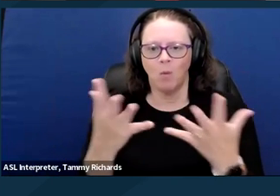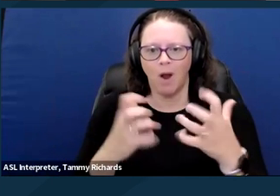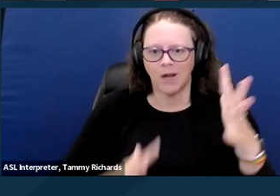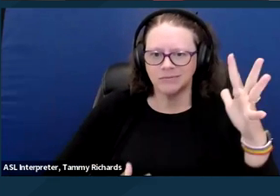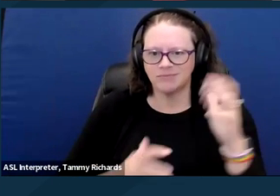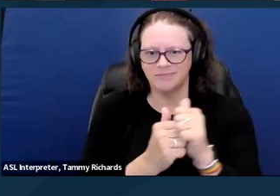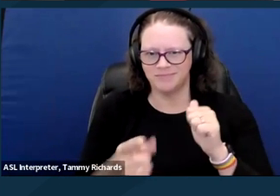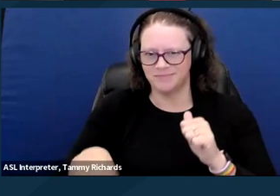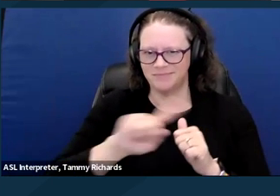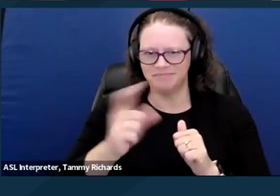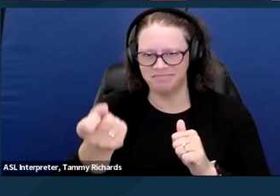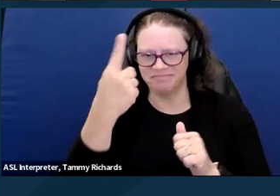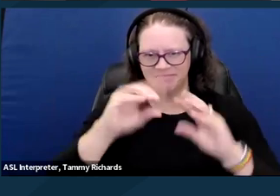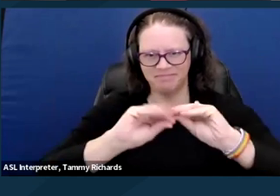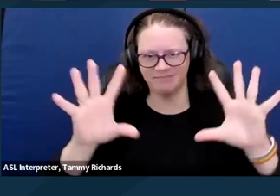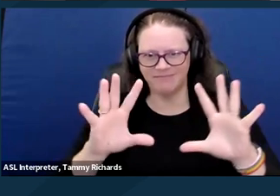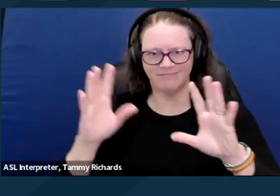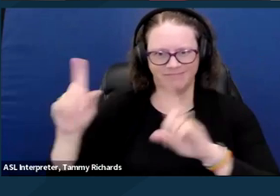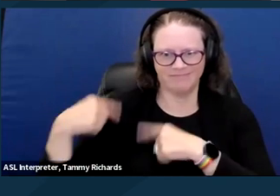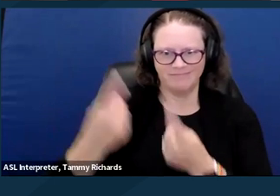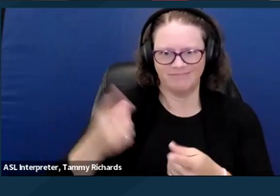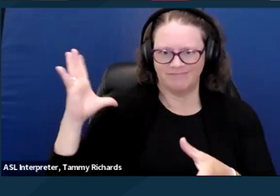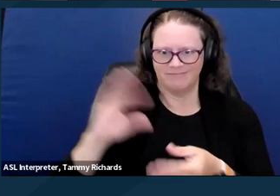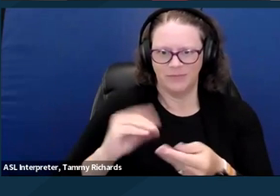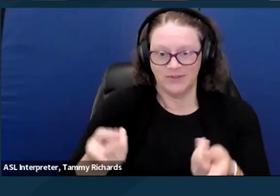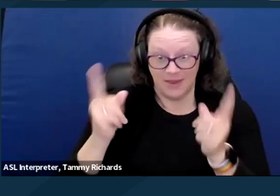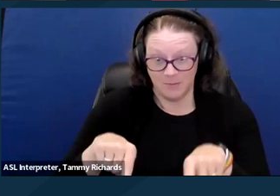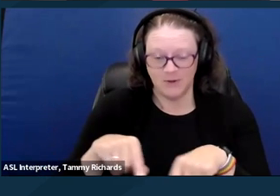is to empower you with information and resources